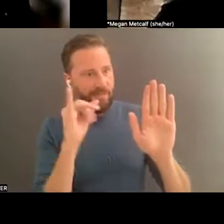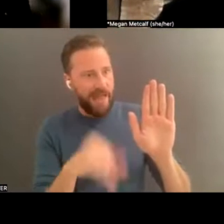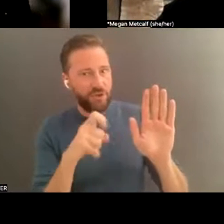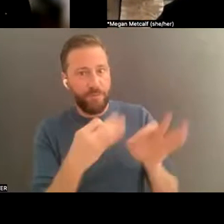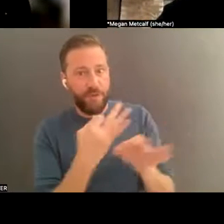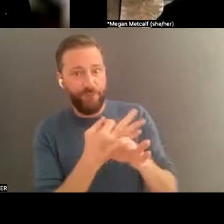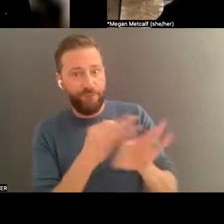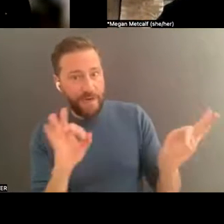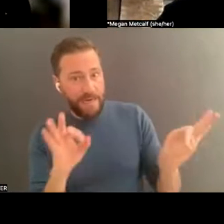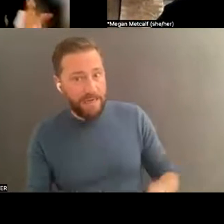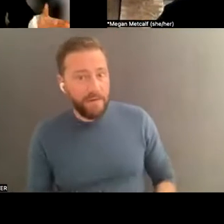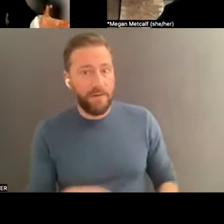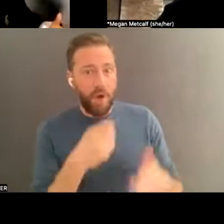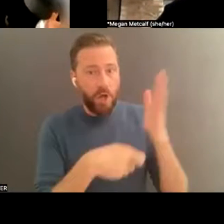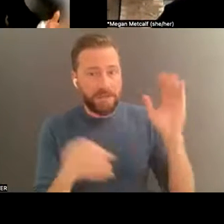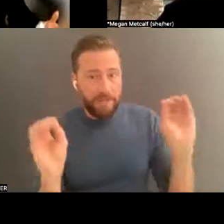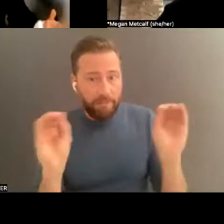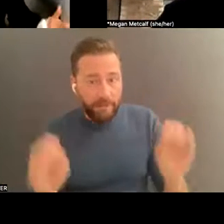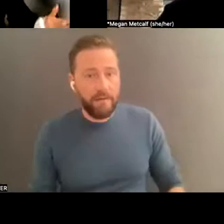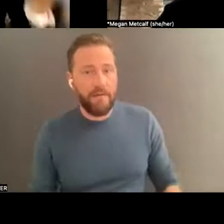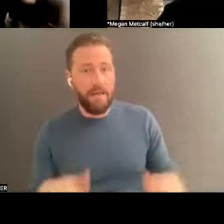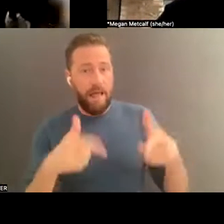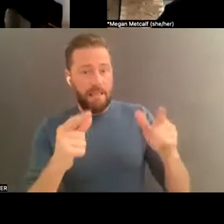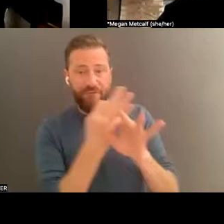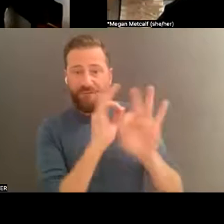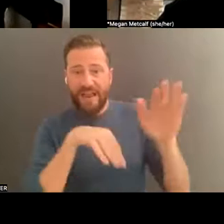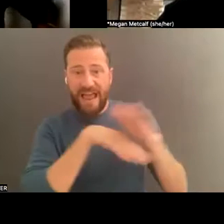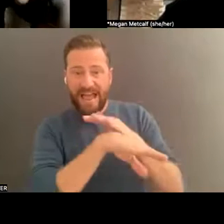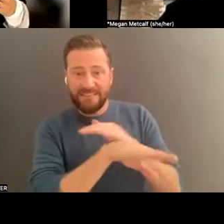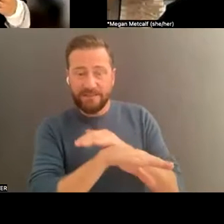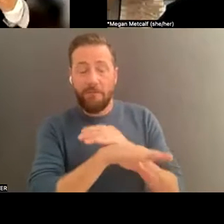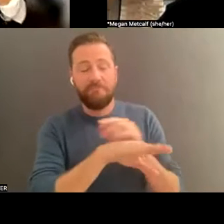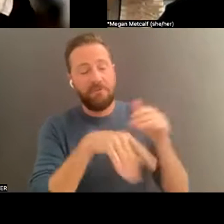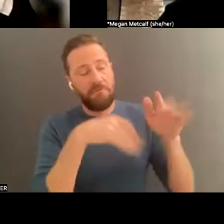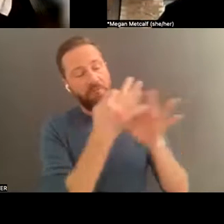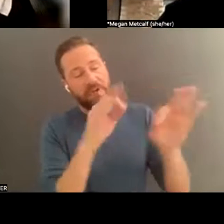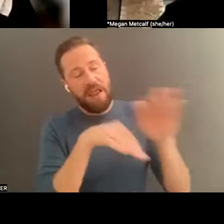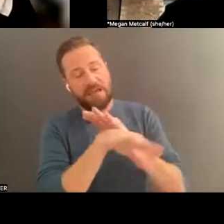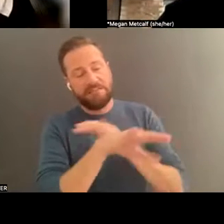wonderful story of free access, actually, because, you know, of course I protect my copyright